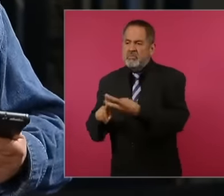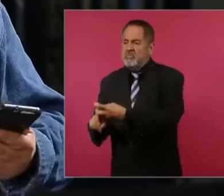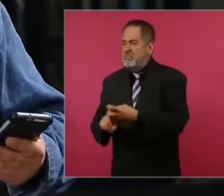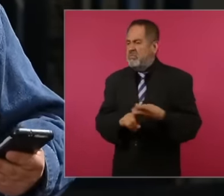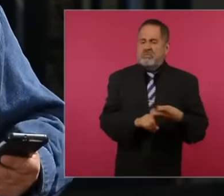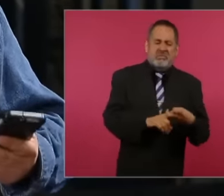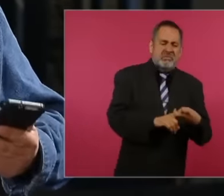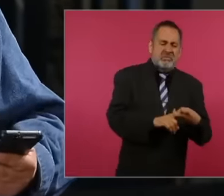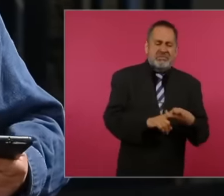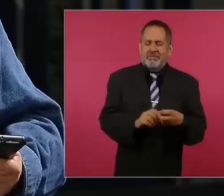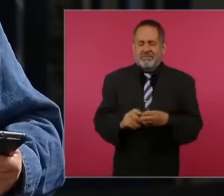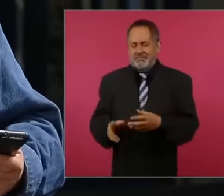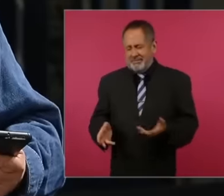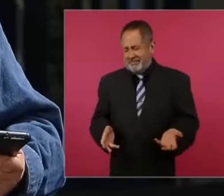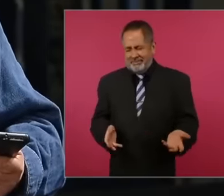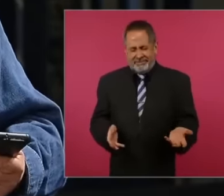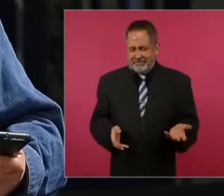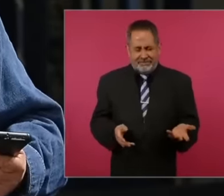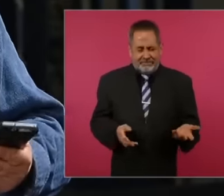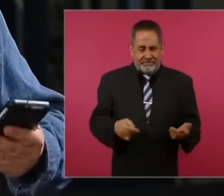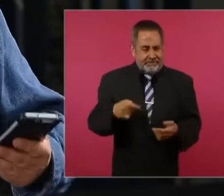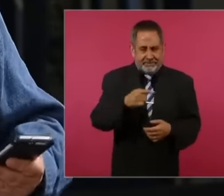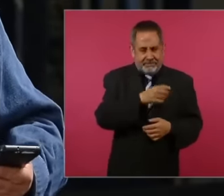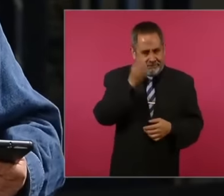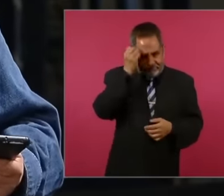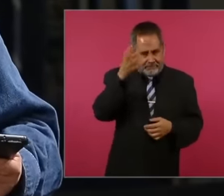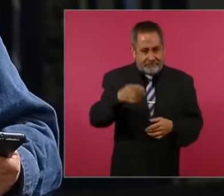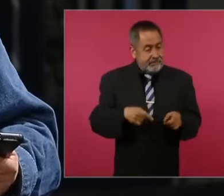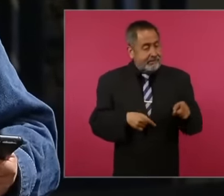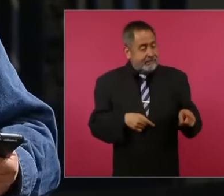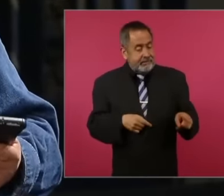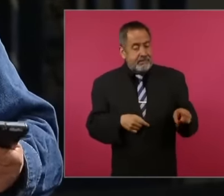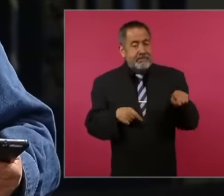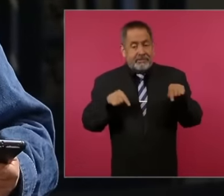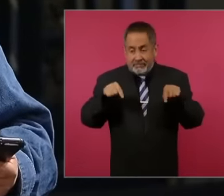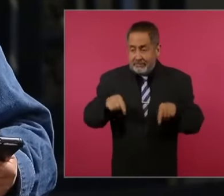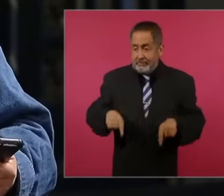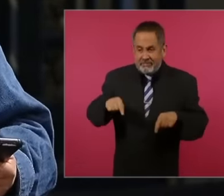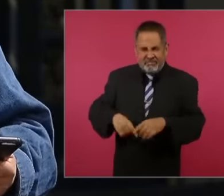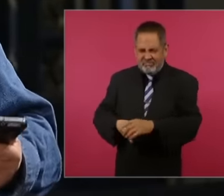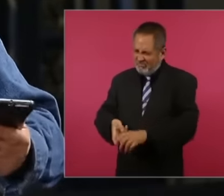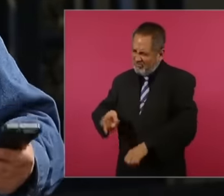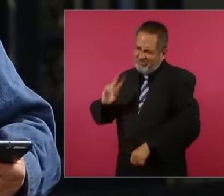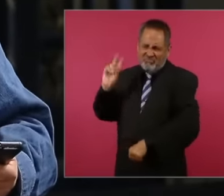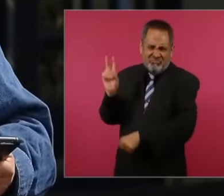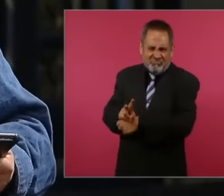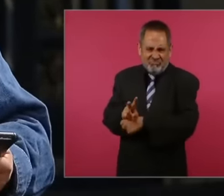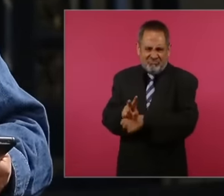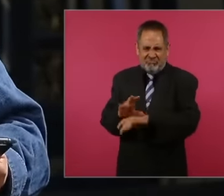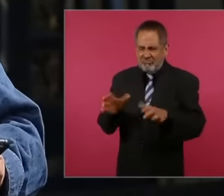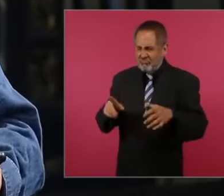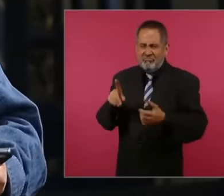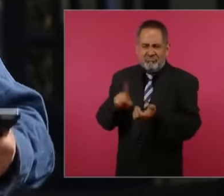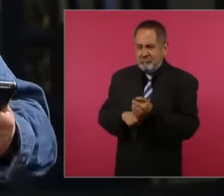but here what they forget is that these were the elections most closely watched by